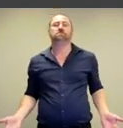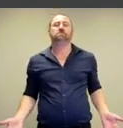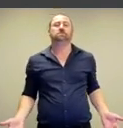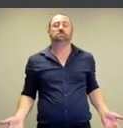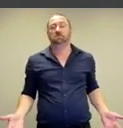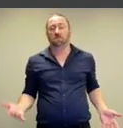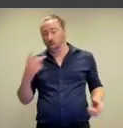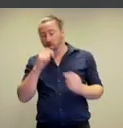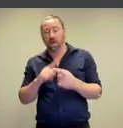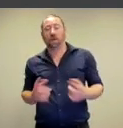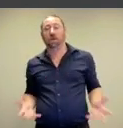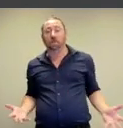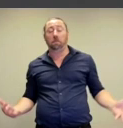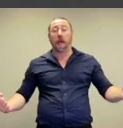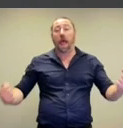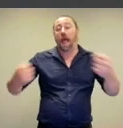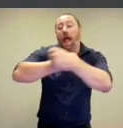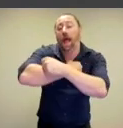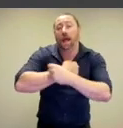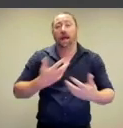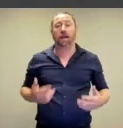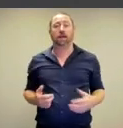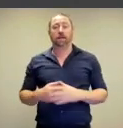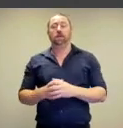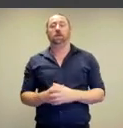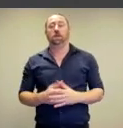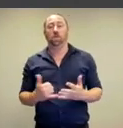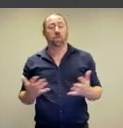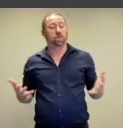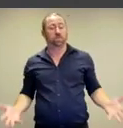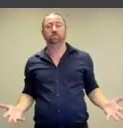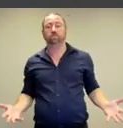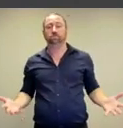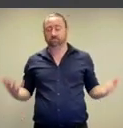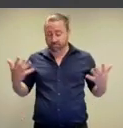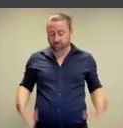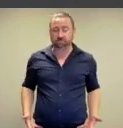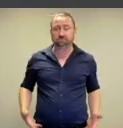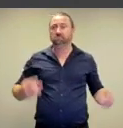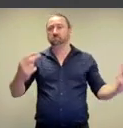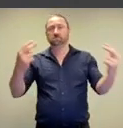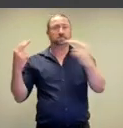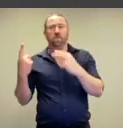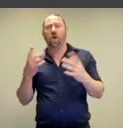a moment away from giving us a hug